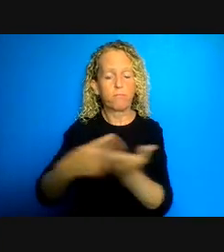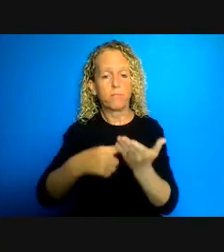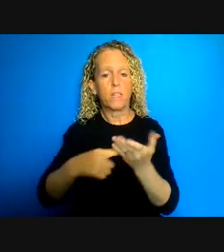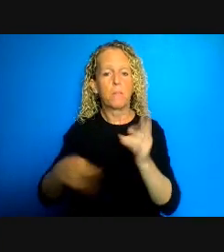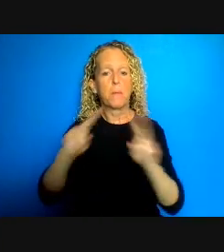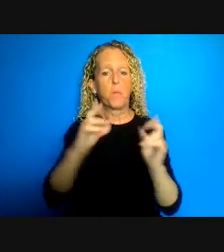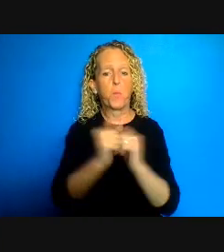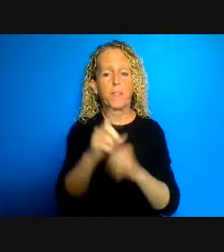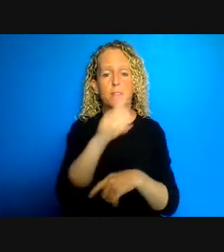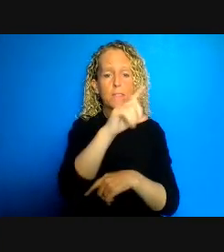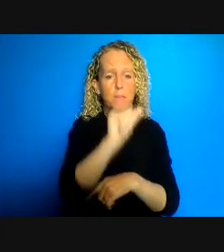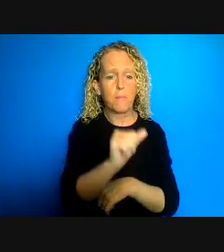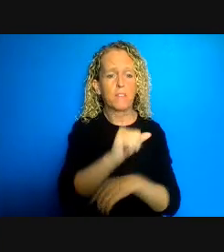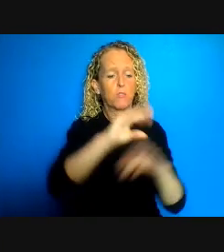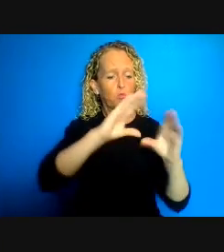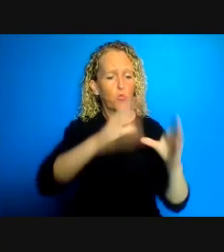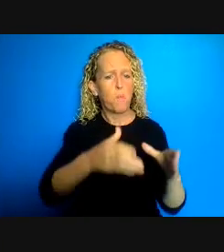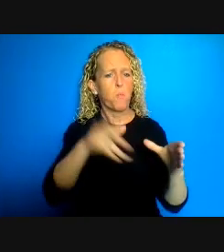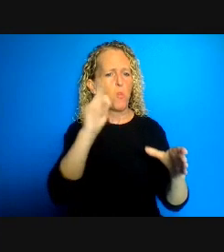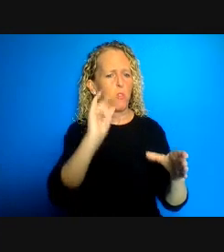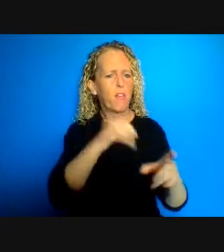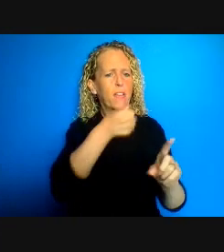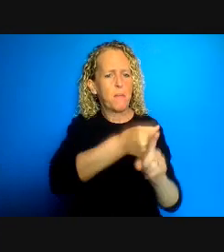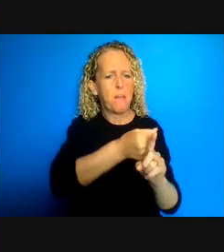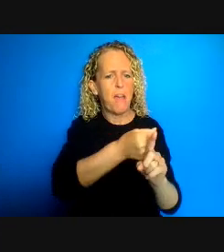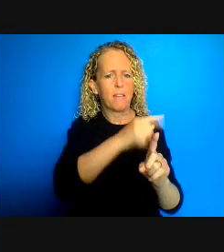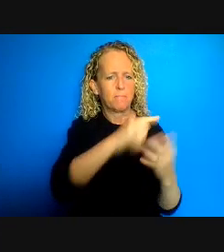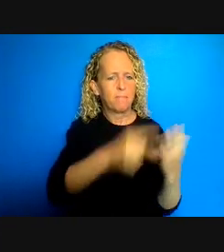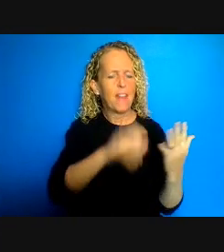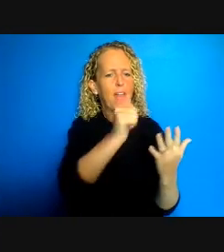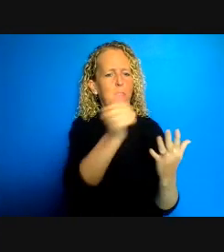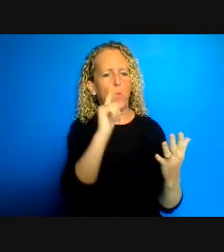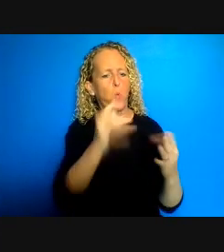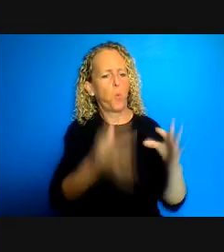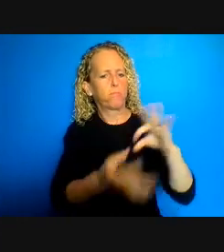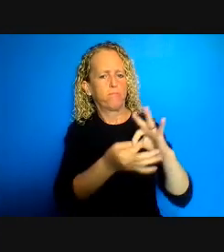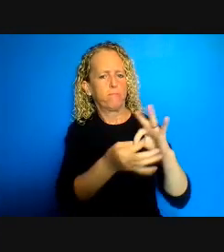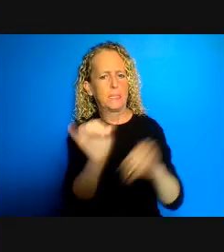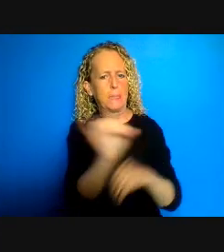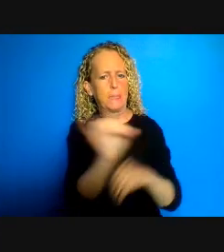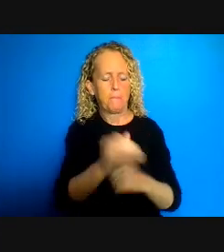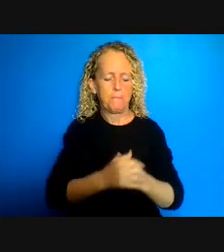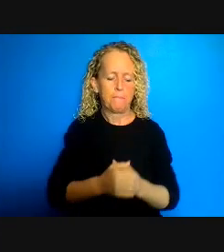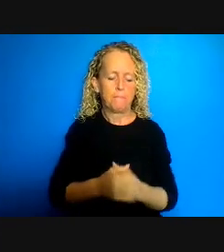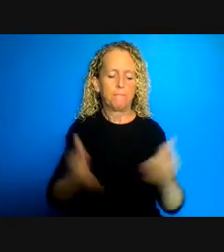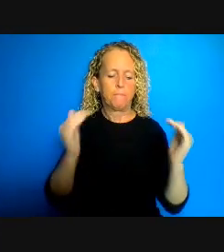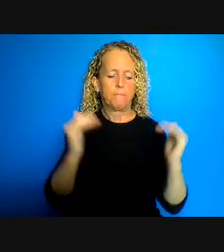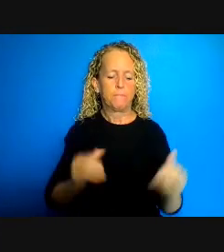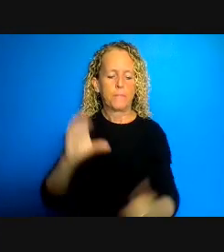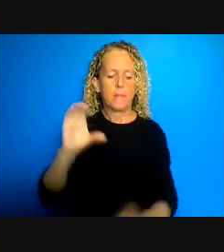vulnerabilities. Our last speaker Constance MacIntosh, Viscount Bennett professor of